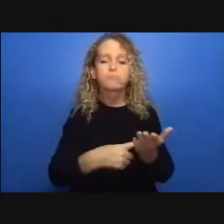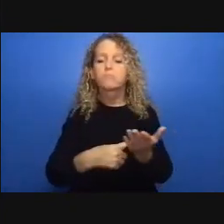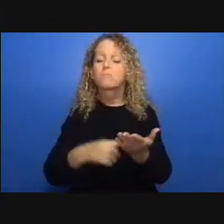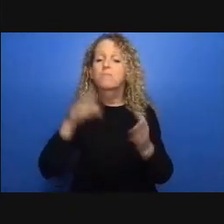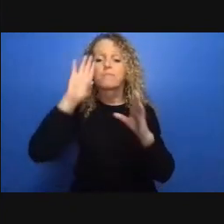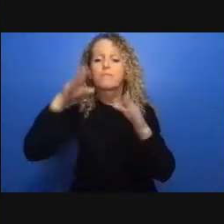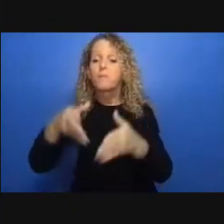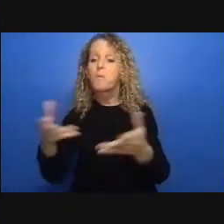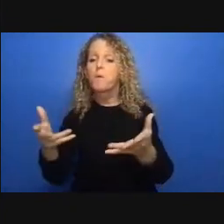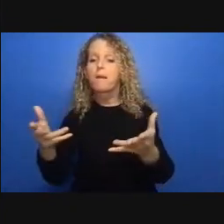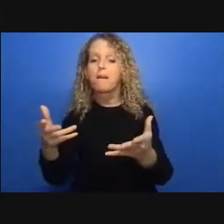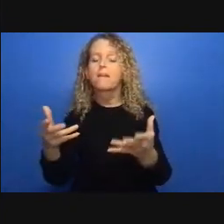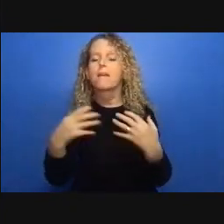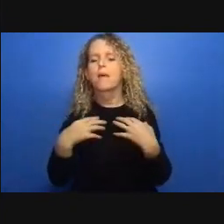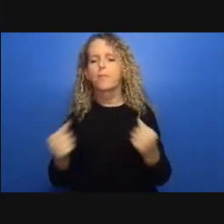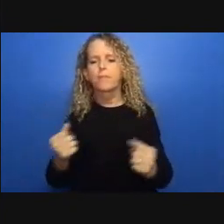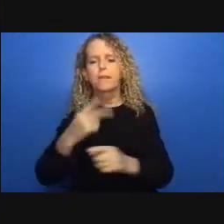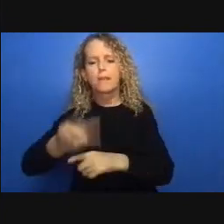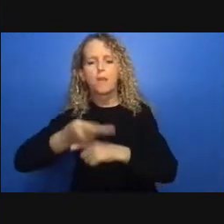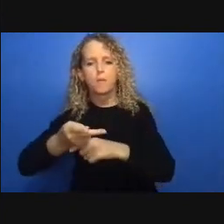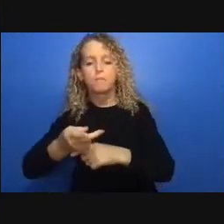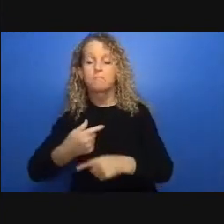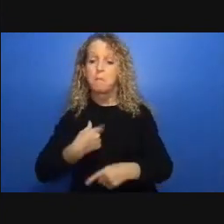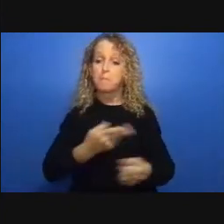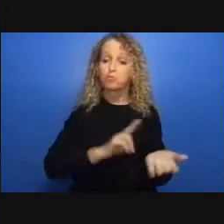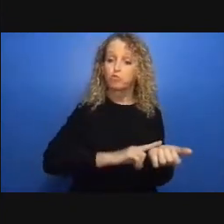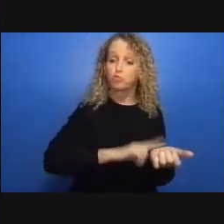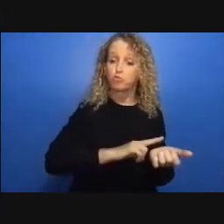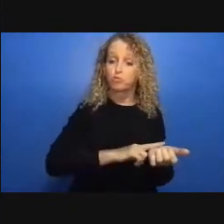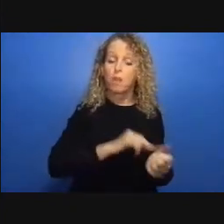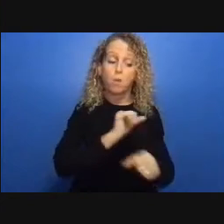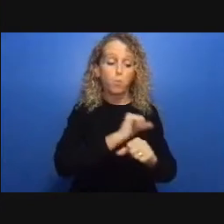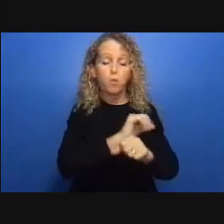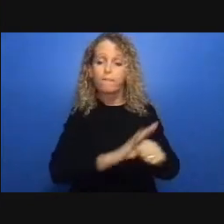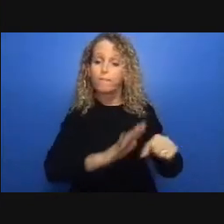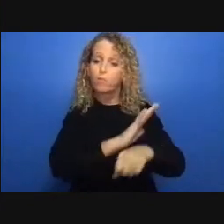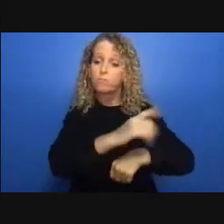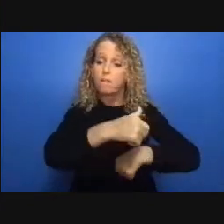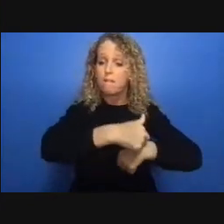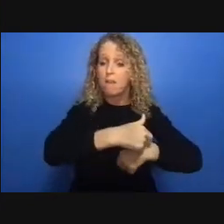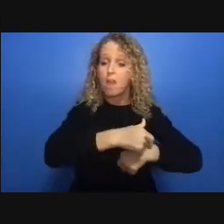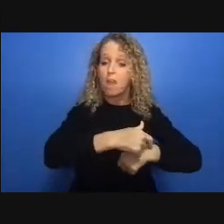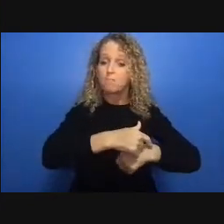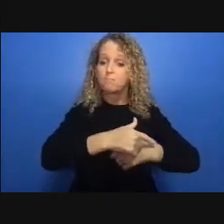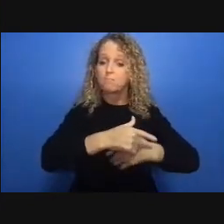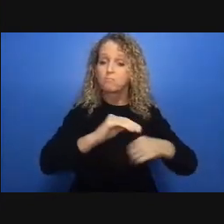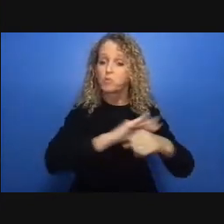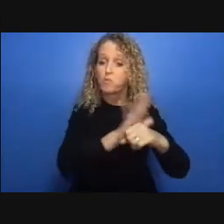community supports and ultimately the pandemic is also an opportunity that shows us that had we